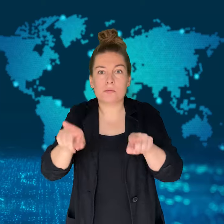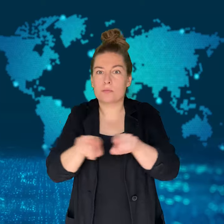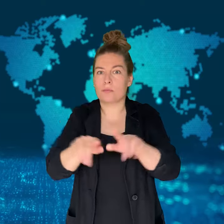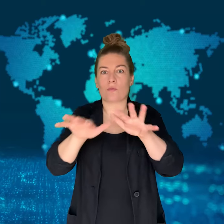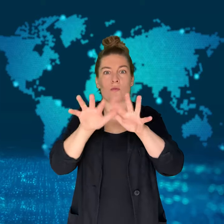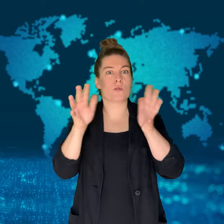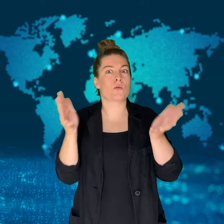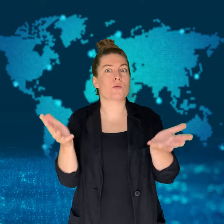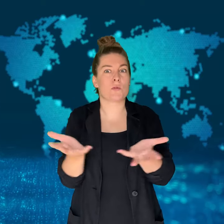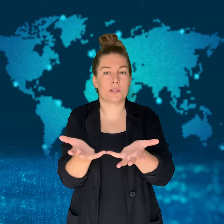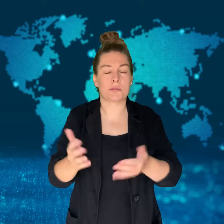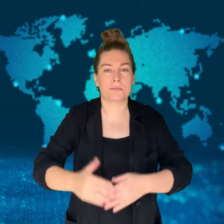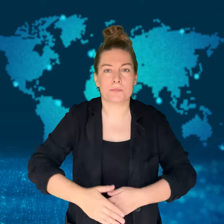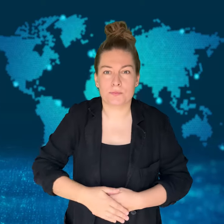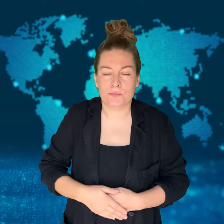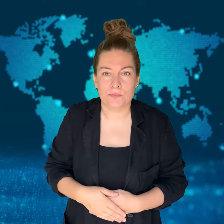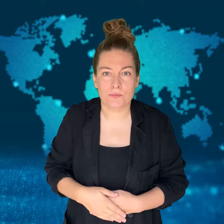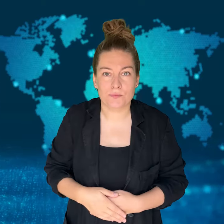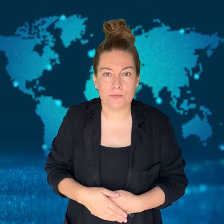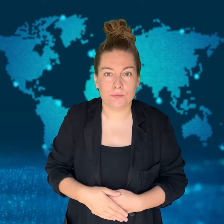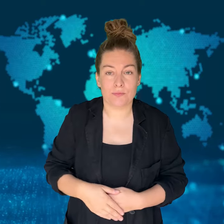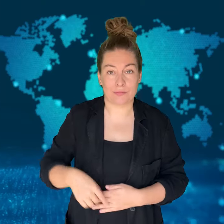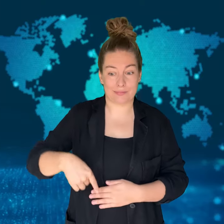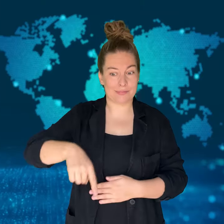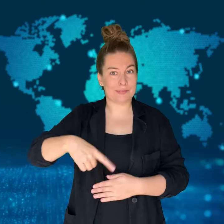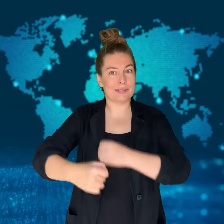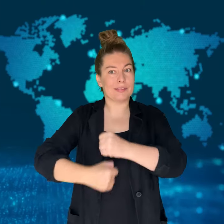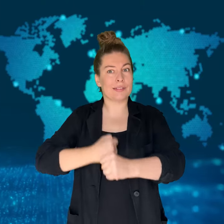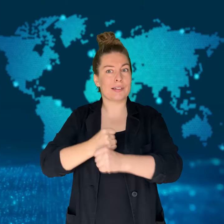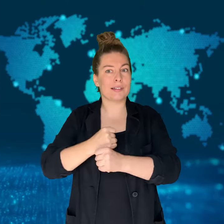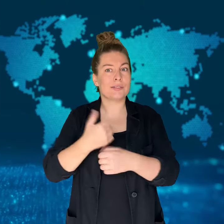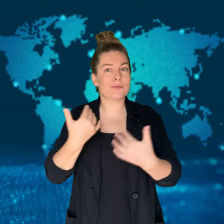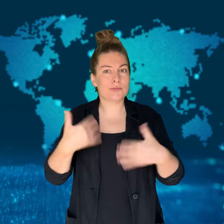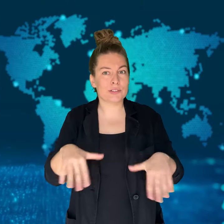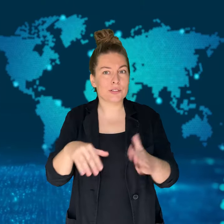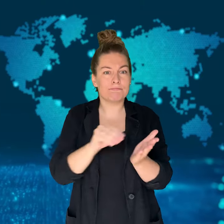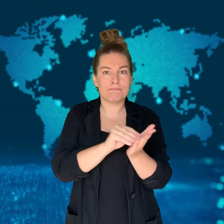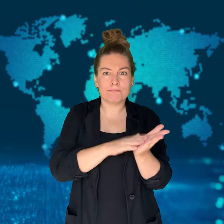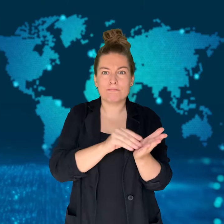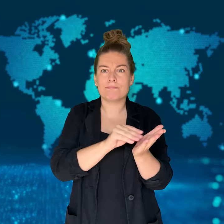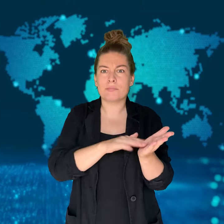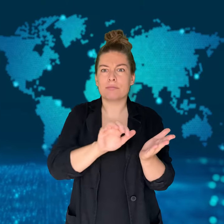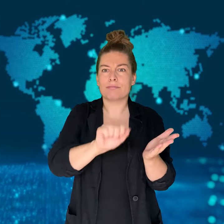There have been more than 17,000 cases